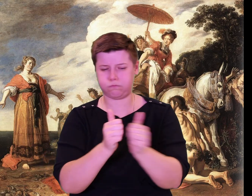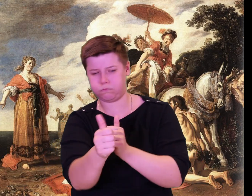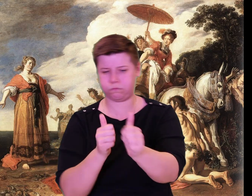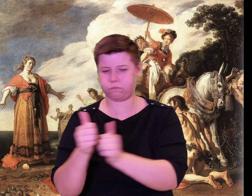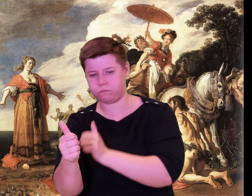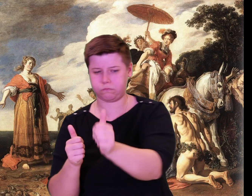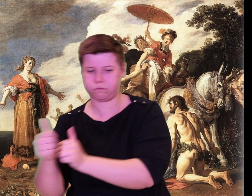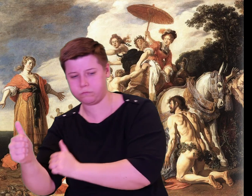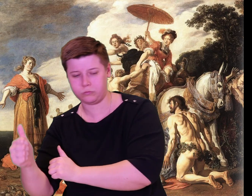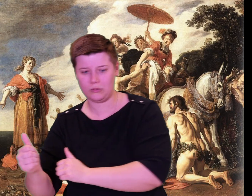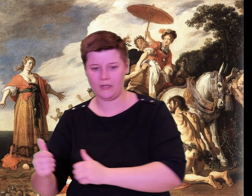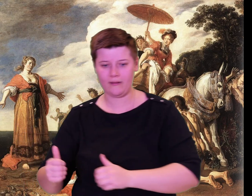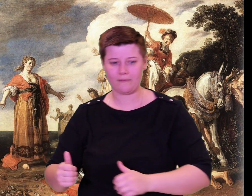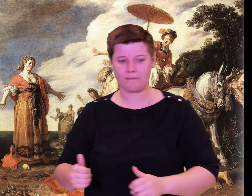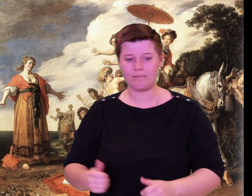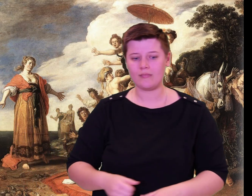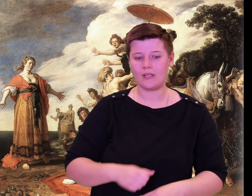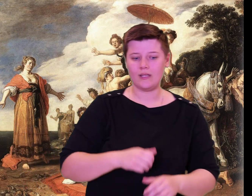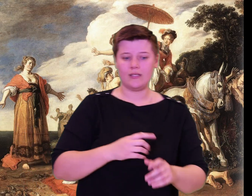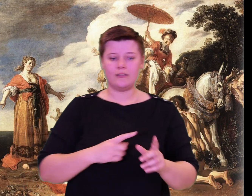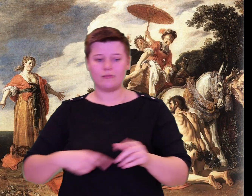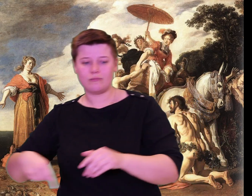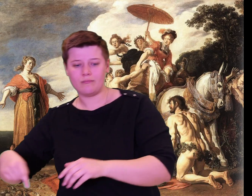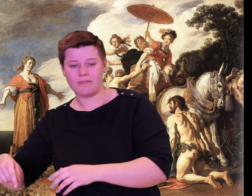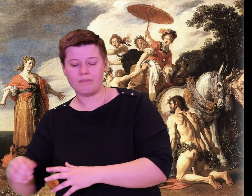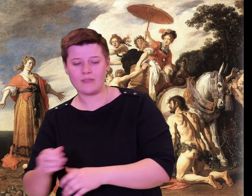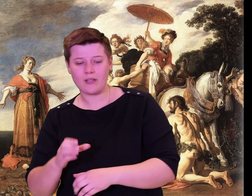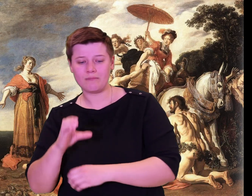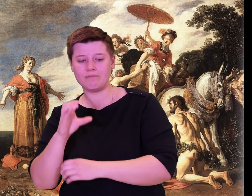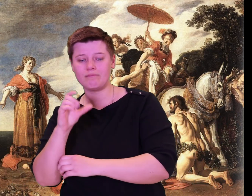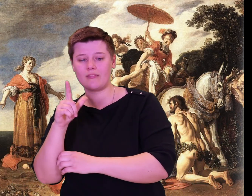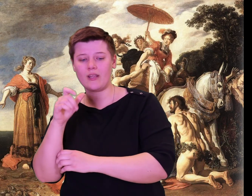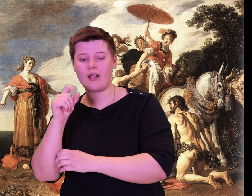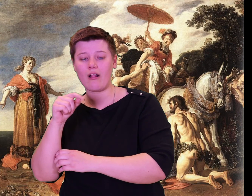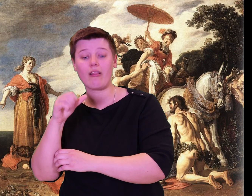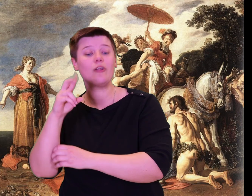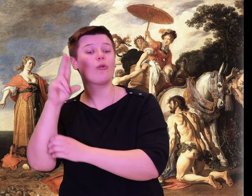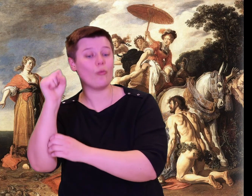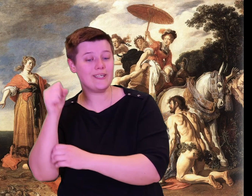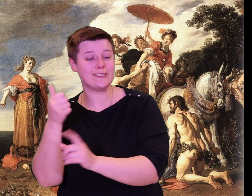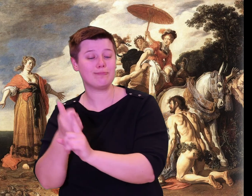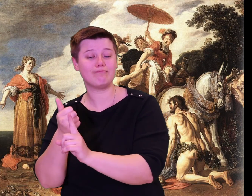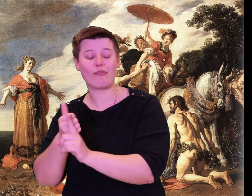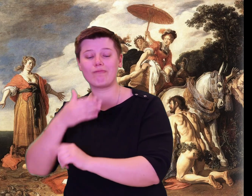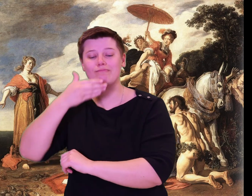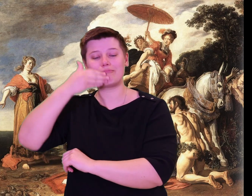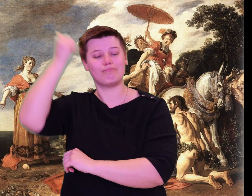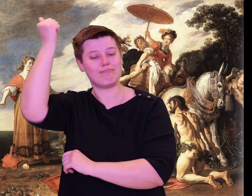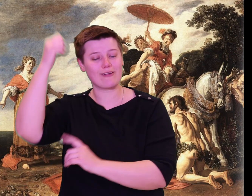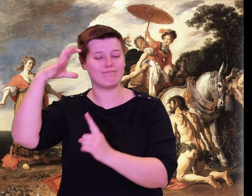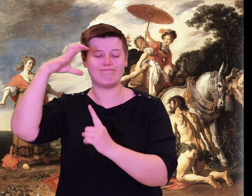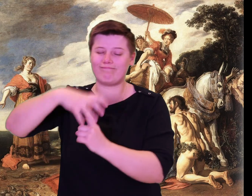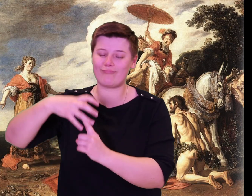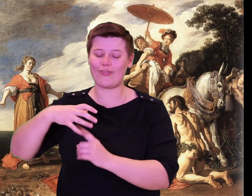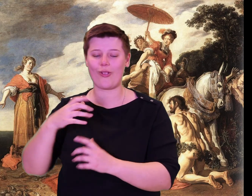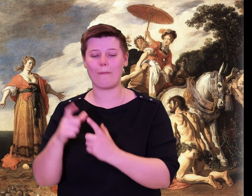Next came the brutal sport of wrestling, in which Euryalus was the best.